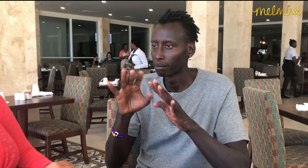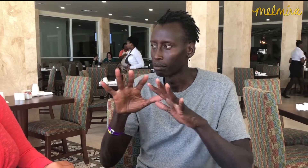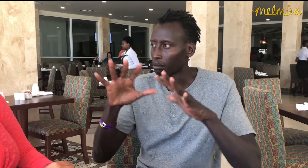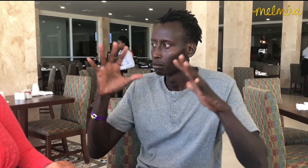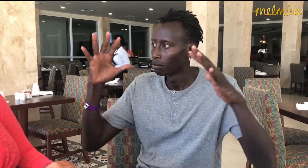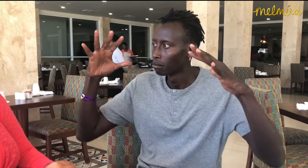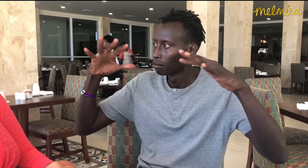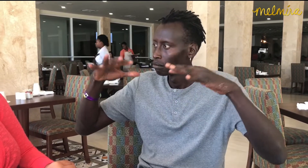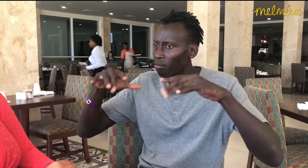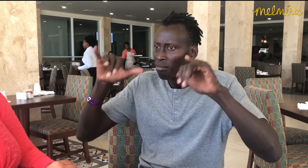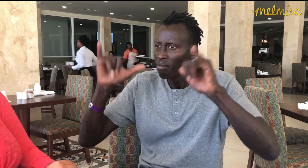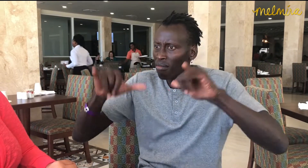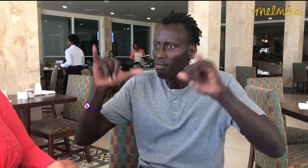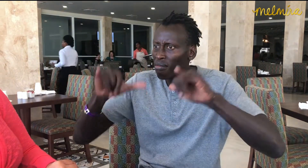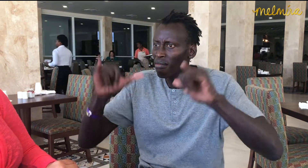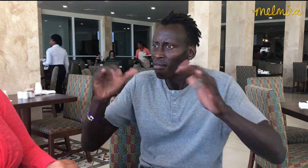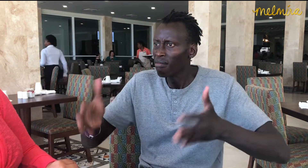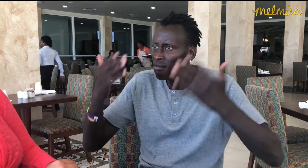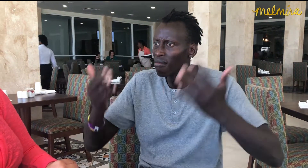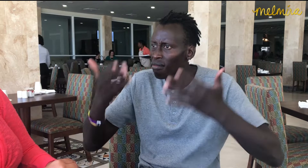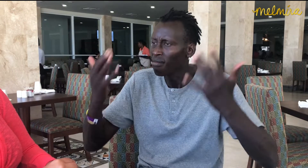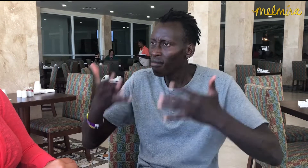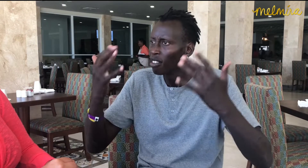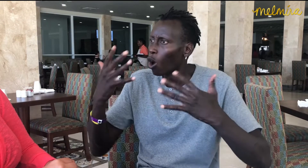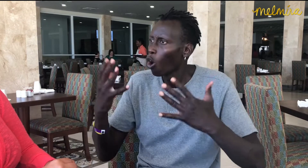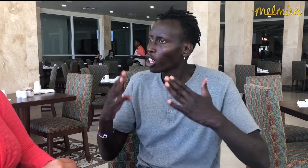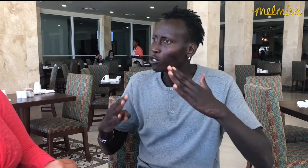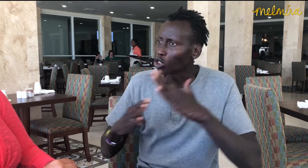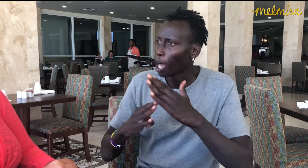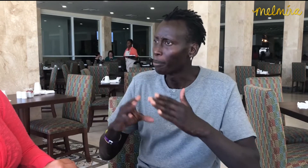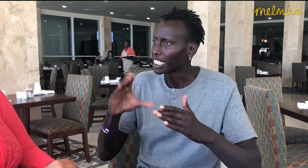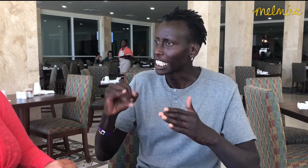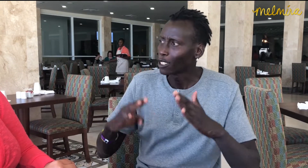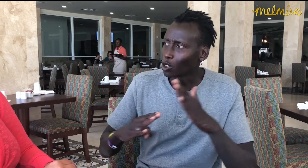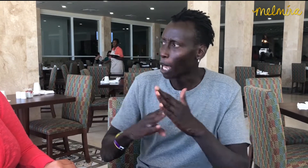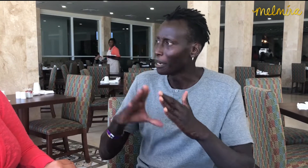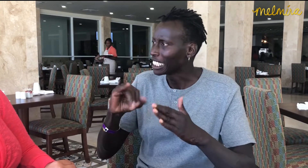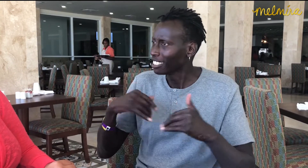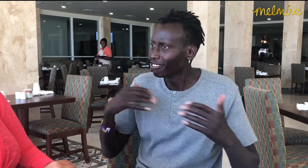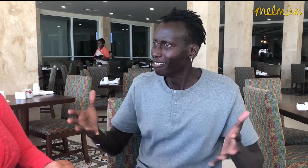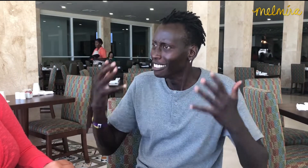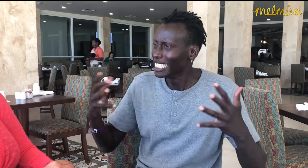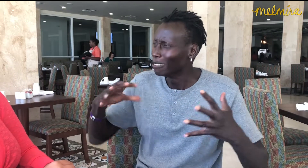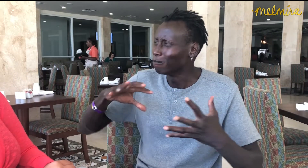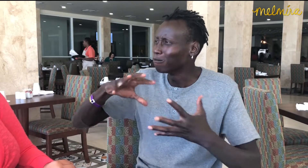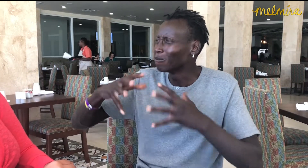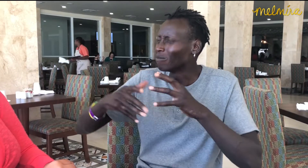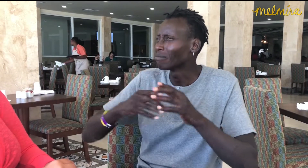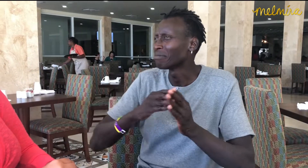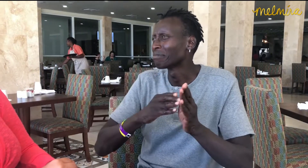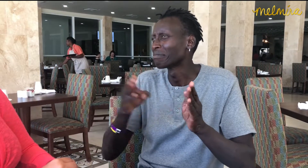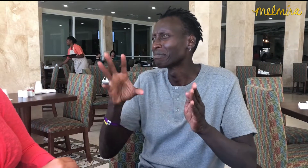I've posted videos that spread a lot of awareness from all over the world. I wanted to stop Cochlear Implants from being promoted and have the community involved.